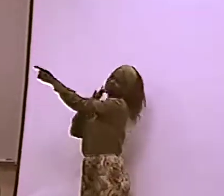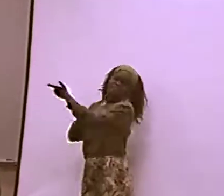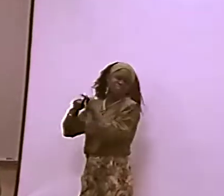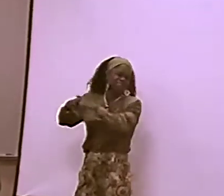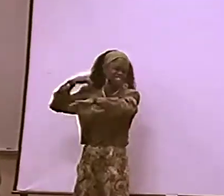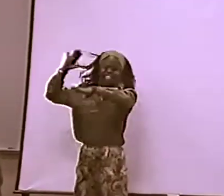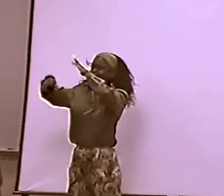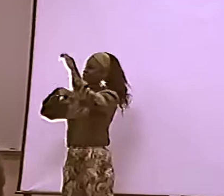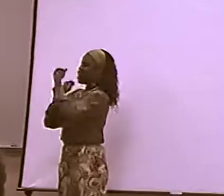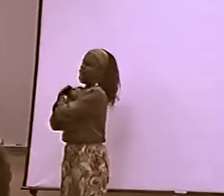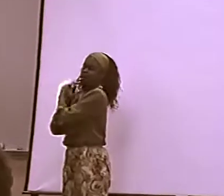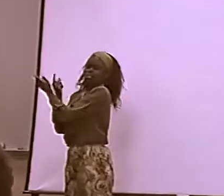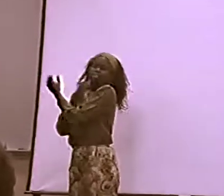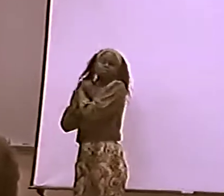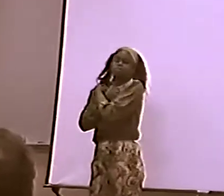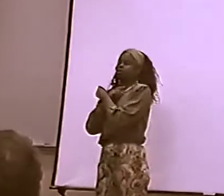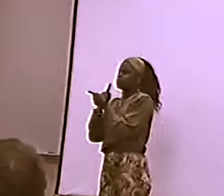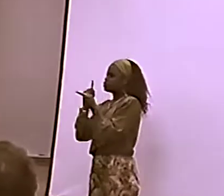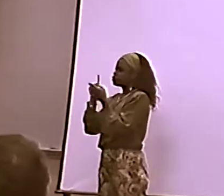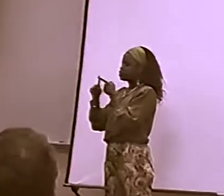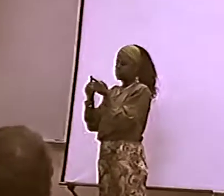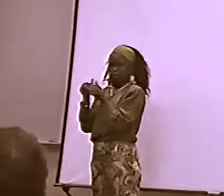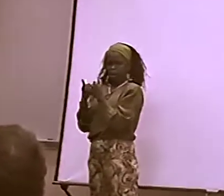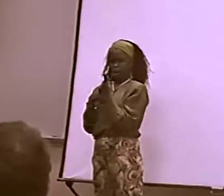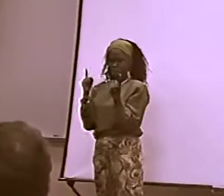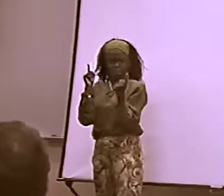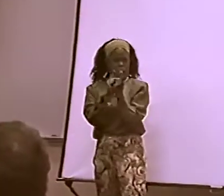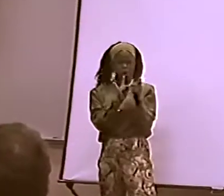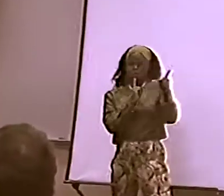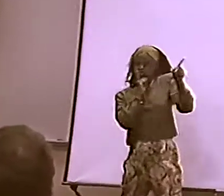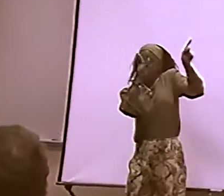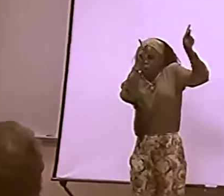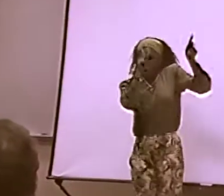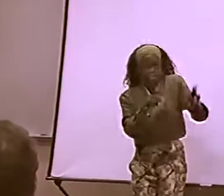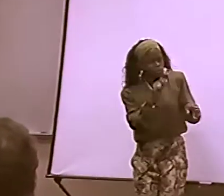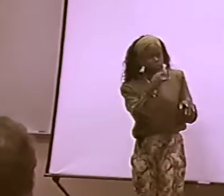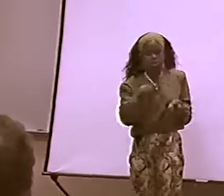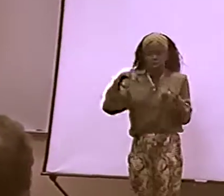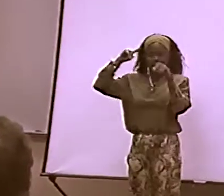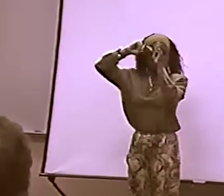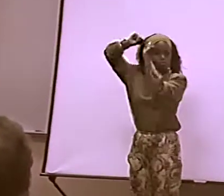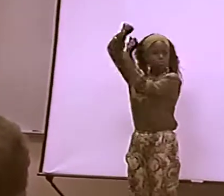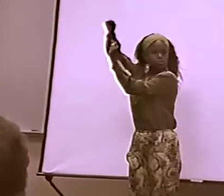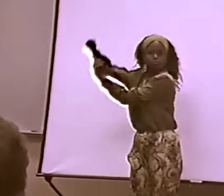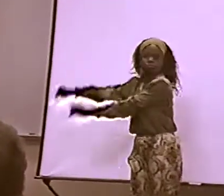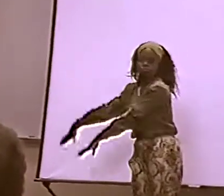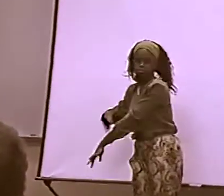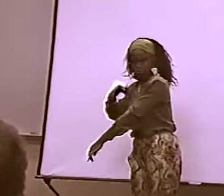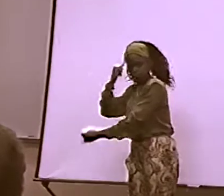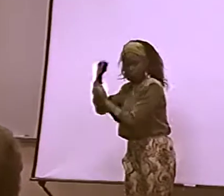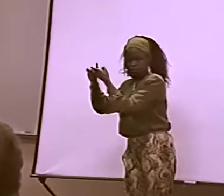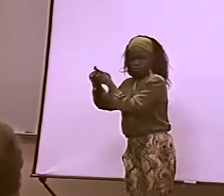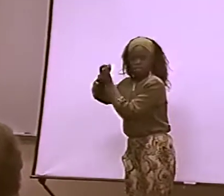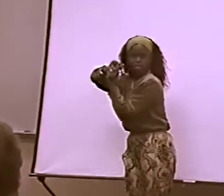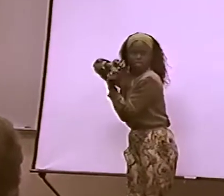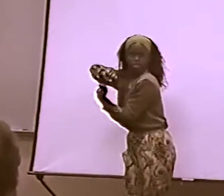AND HAVE A REAL STRONG RELATIONSHIP, WHERE SHE LOVES THIS FRIEND THAT SHE HAS, ALTHOUGH HE'S JUST IN HER FANTASY WORLD.